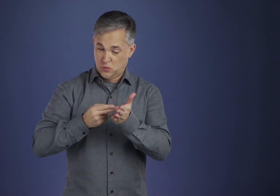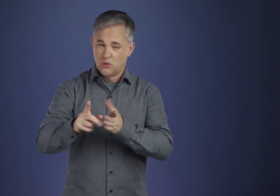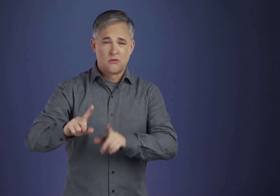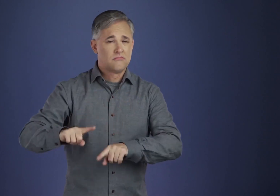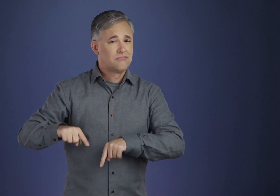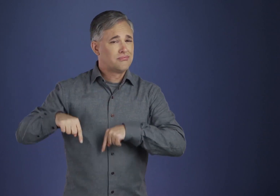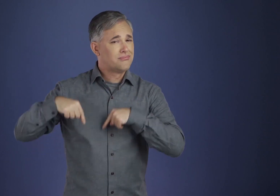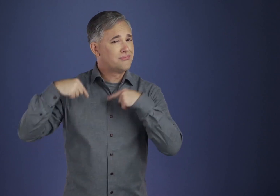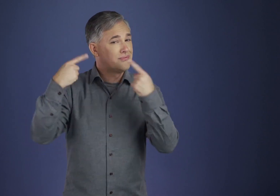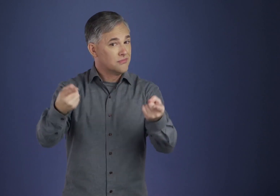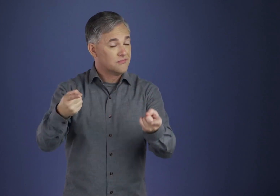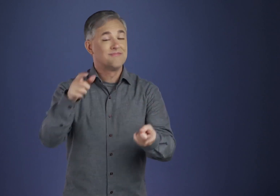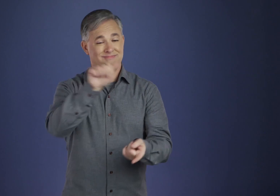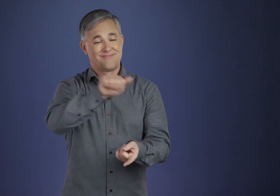confirm this ageless truth.